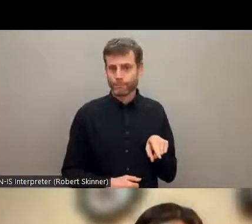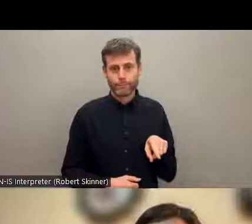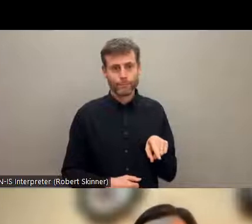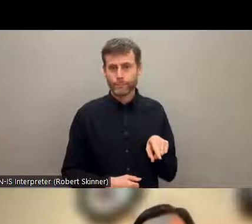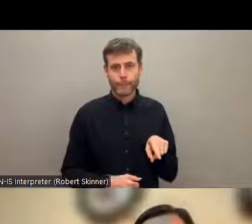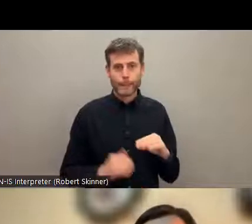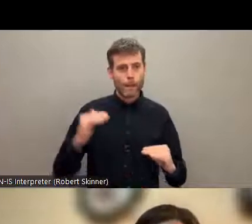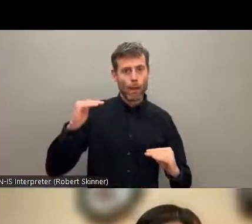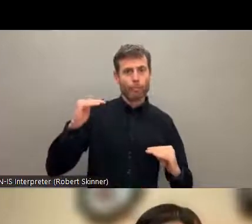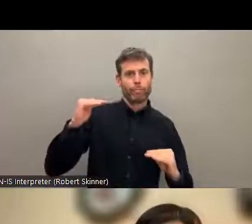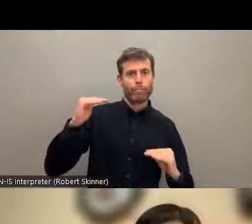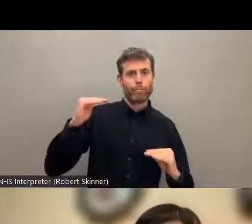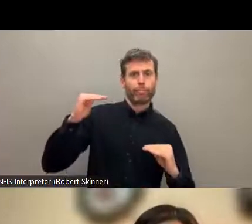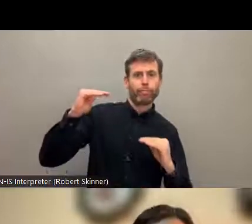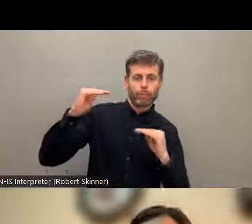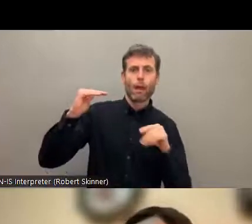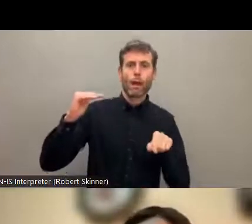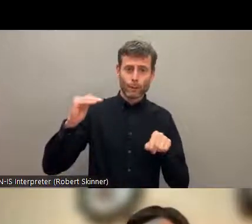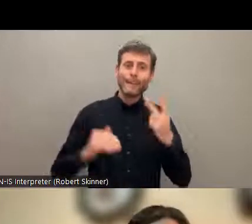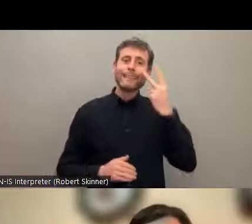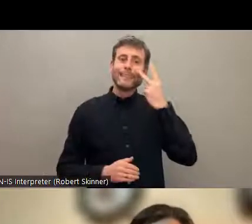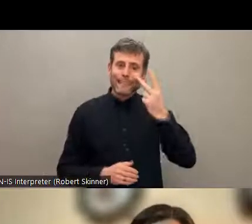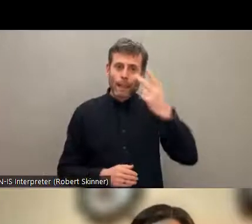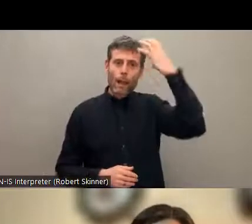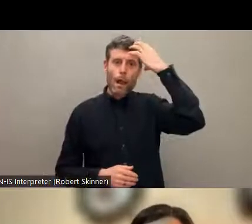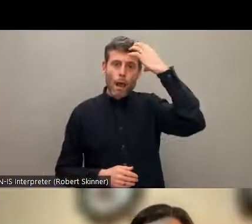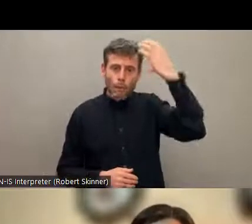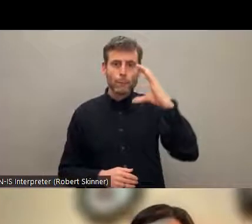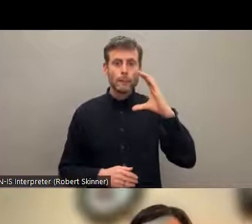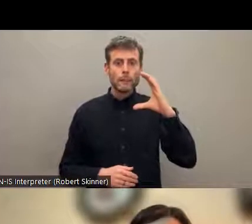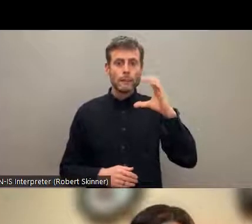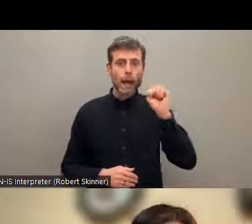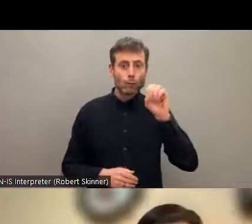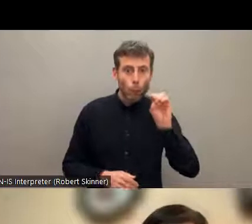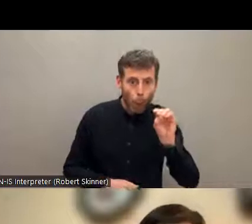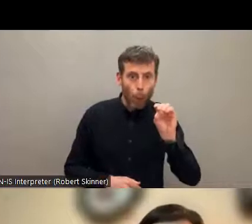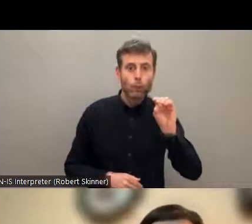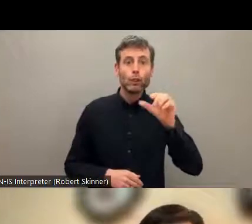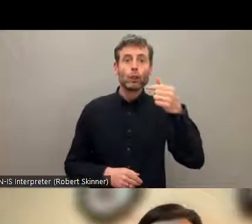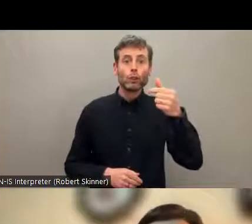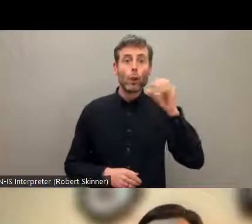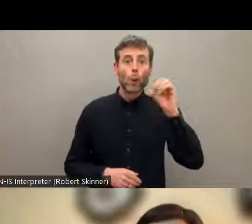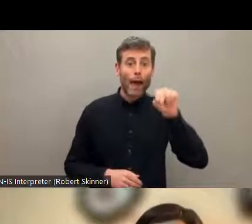the disability constituency, from the CSOs and from all the relevant stakeholders have to have certain targeted